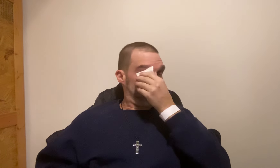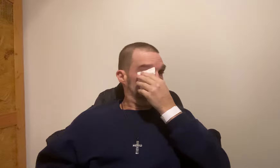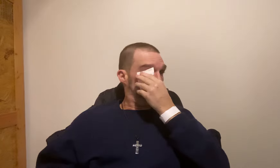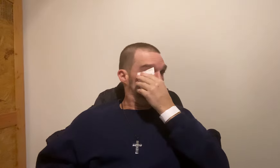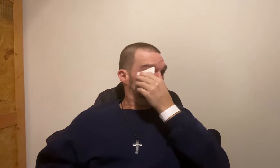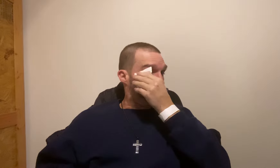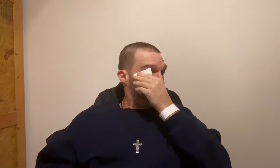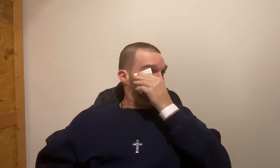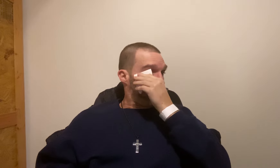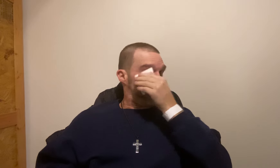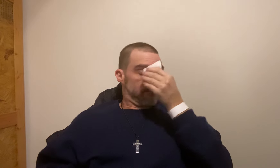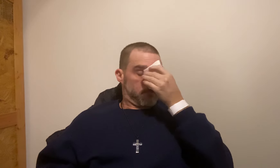*whew*